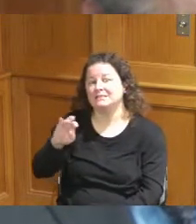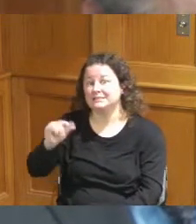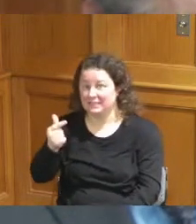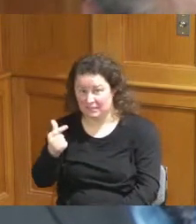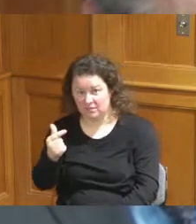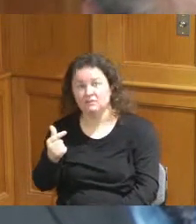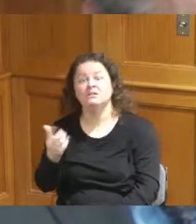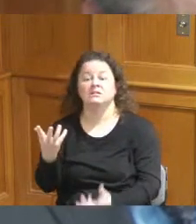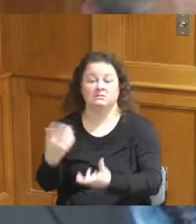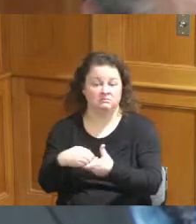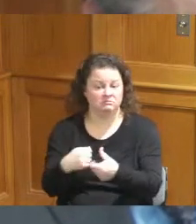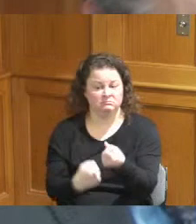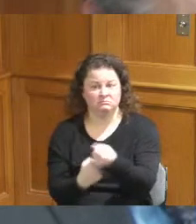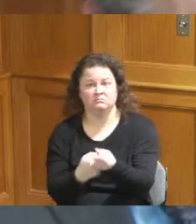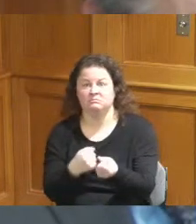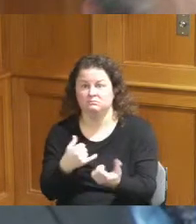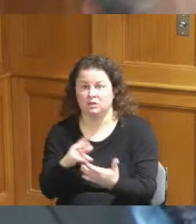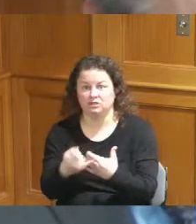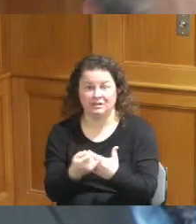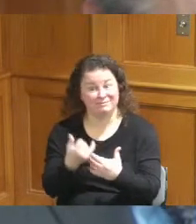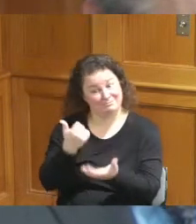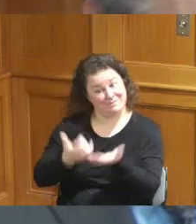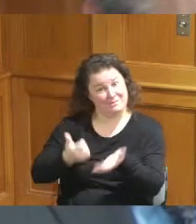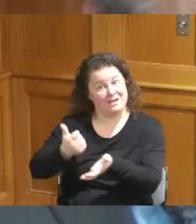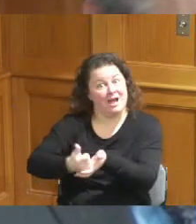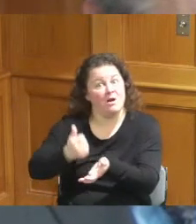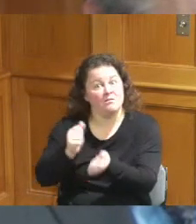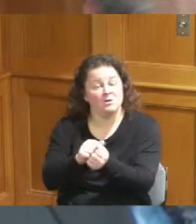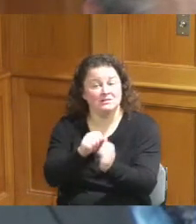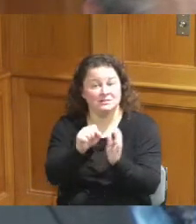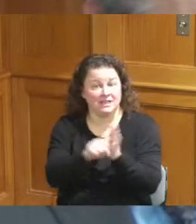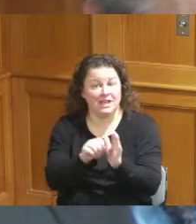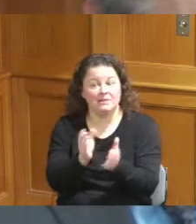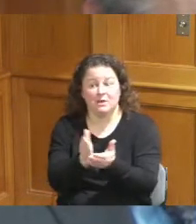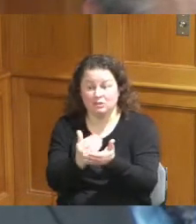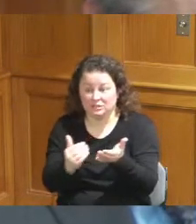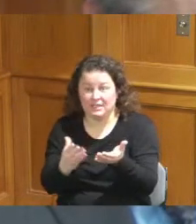when it comes to the state budget and money through through the state and and whether it's in